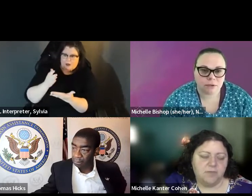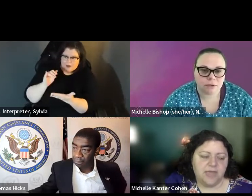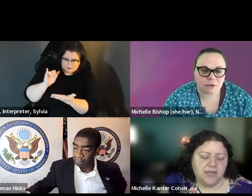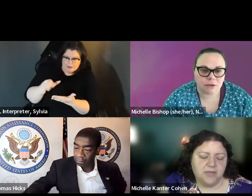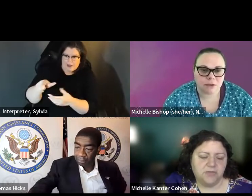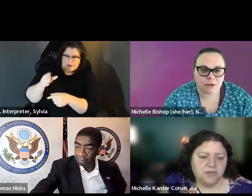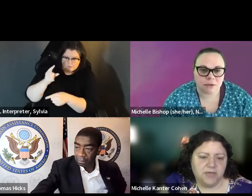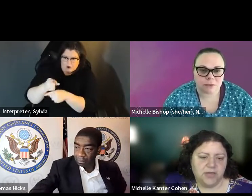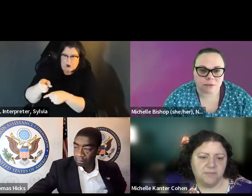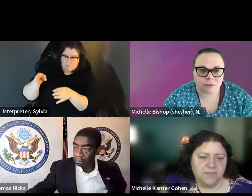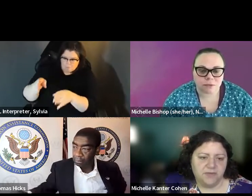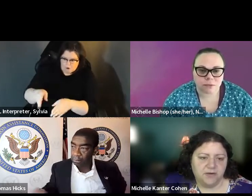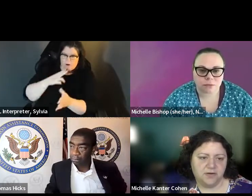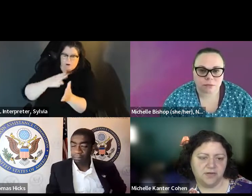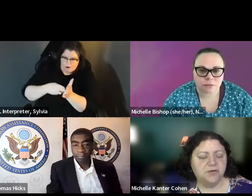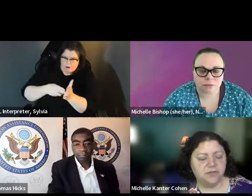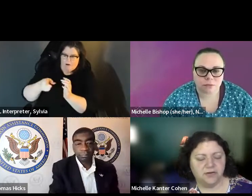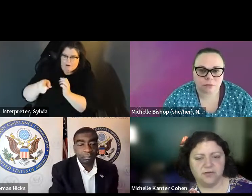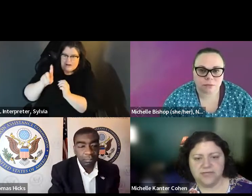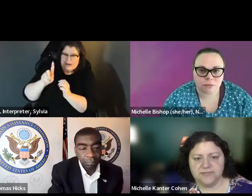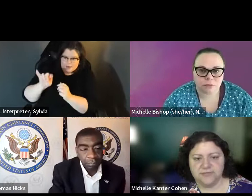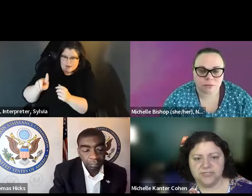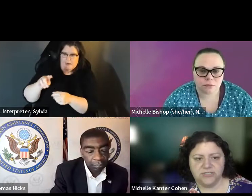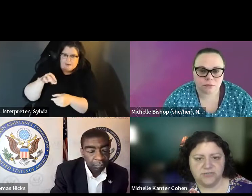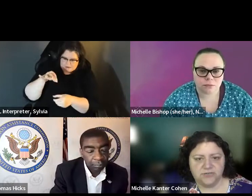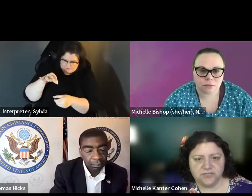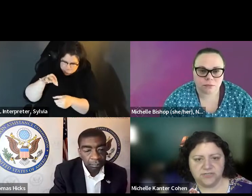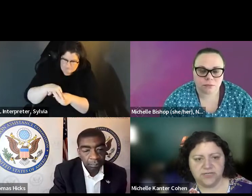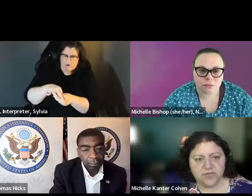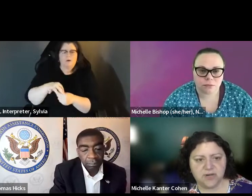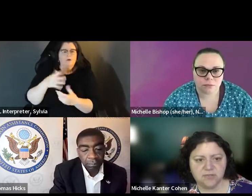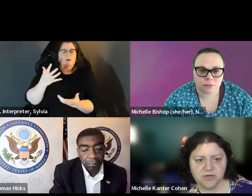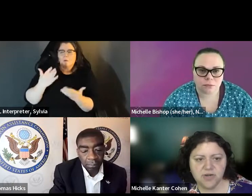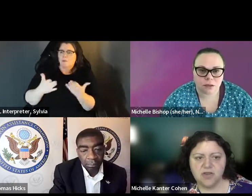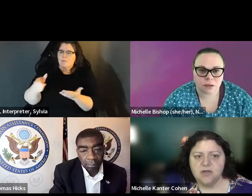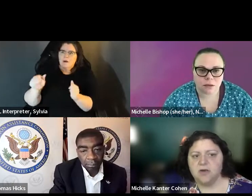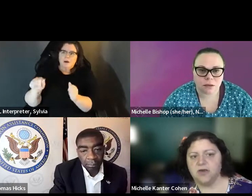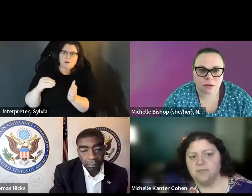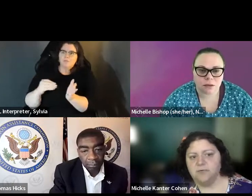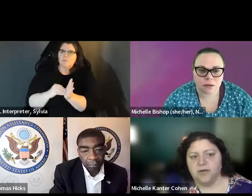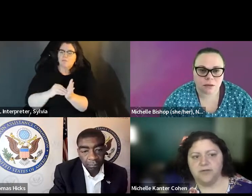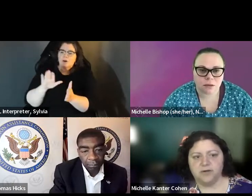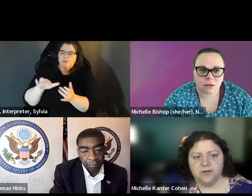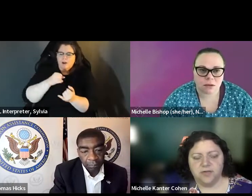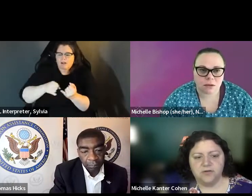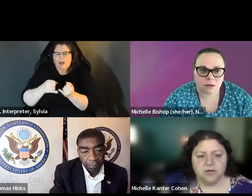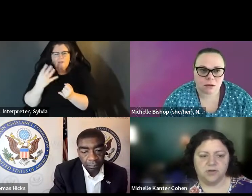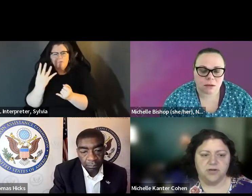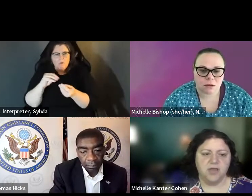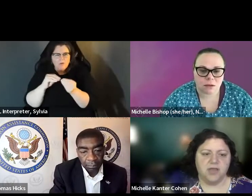states that have other methods of verifying the ballot is being submitted by that voter. That can include their -- they